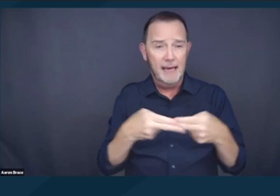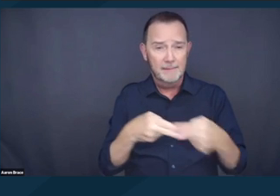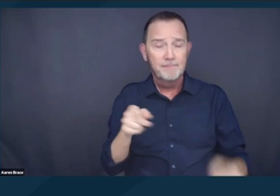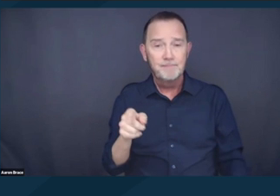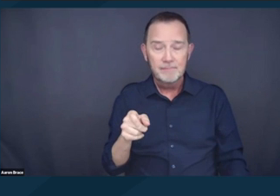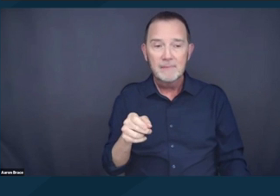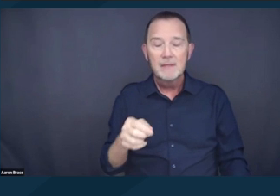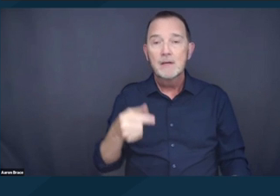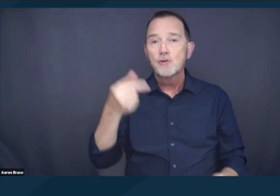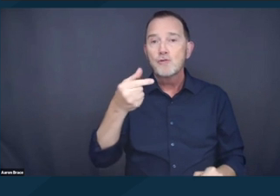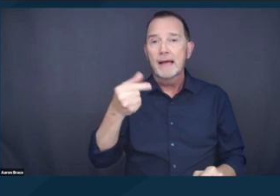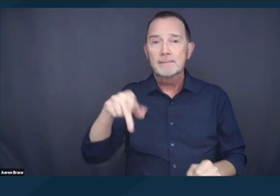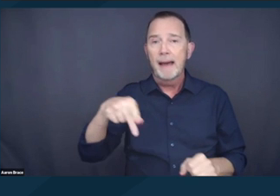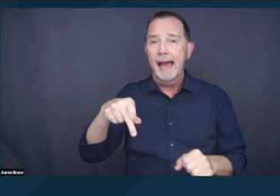So the aftermath of Grants Pass.